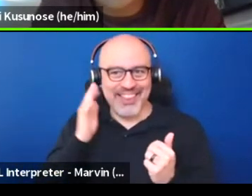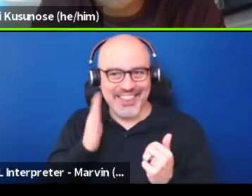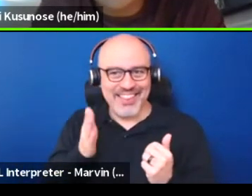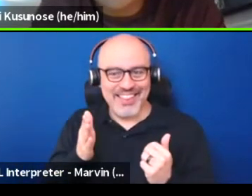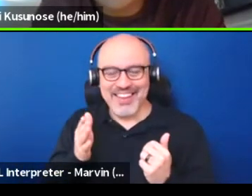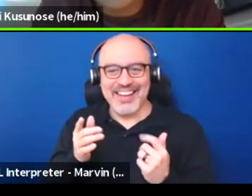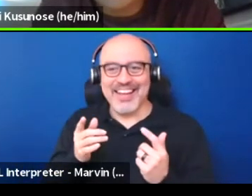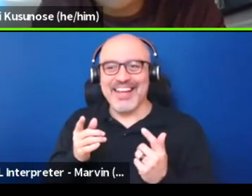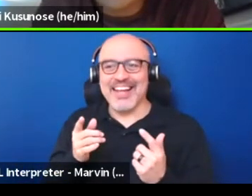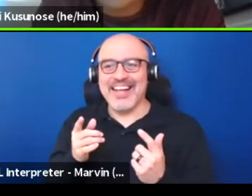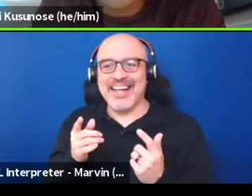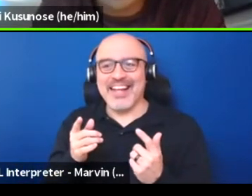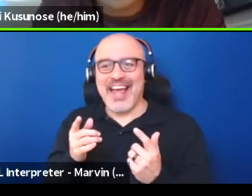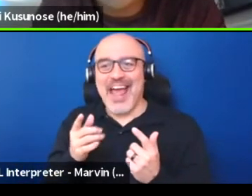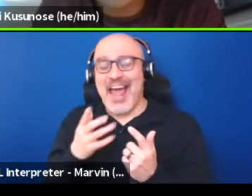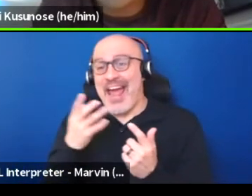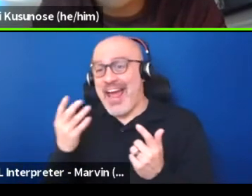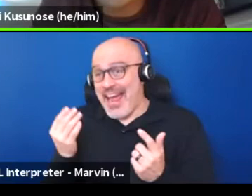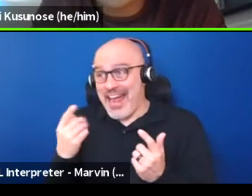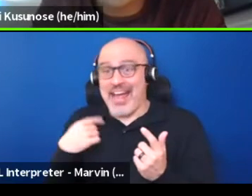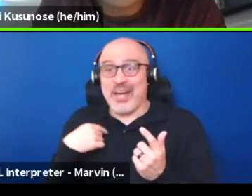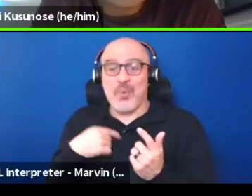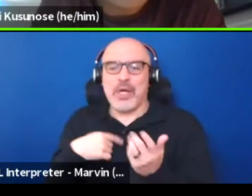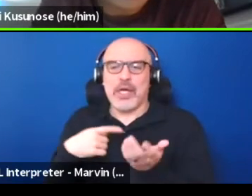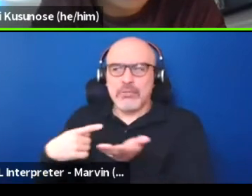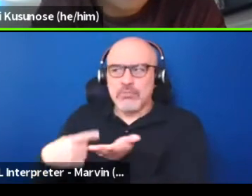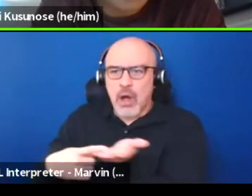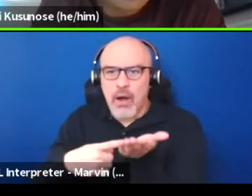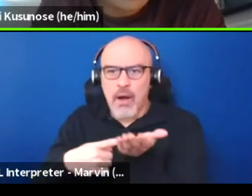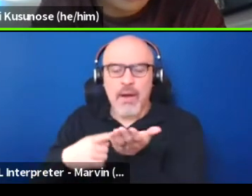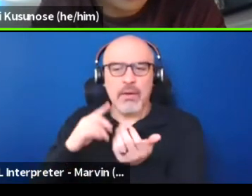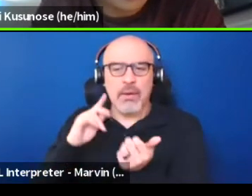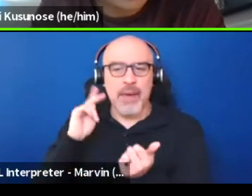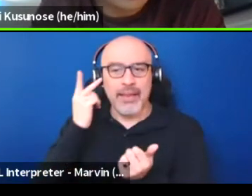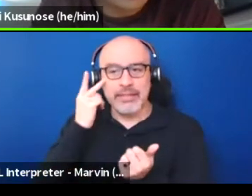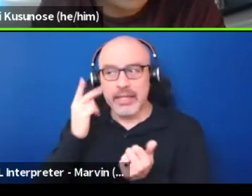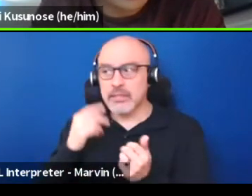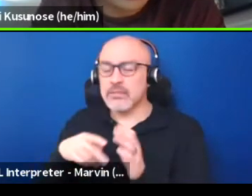And when we talk about politics and policymaking,